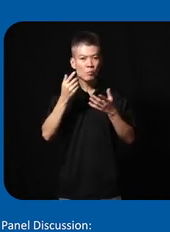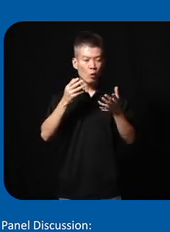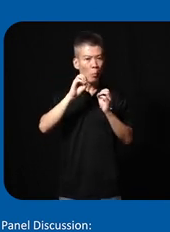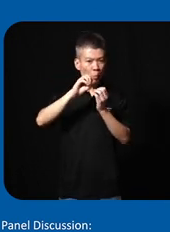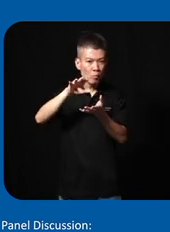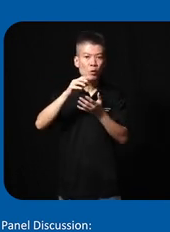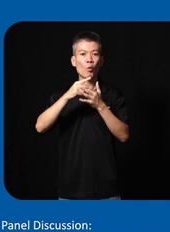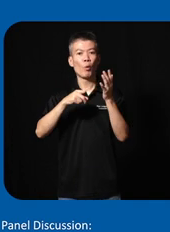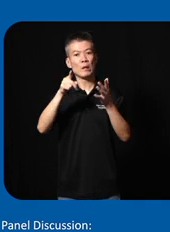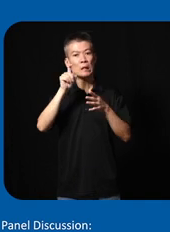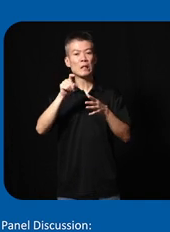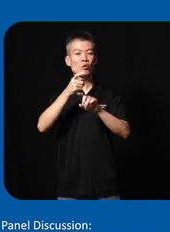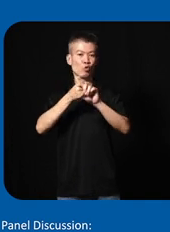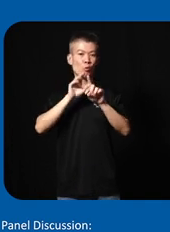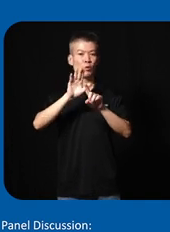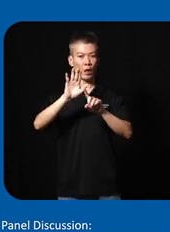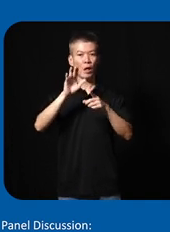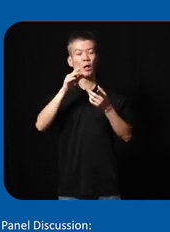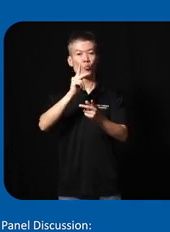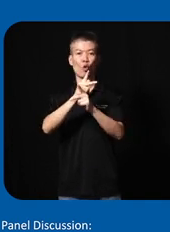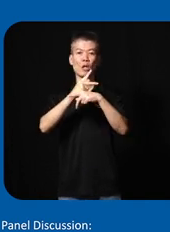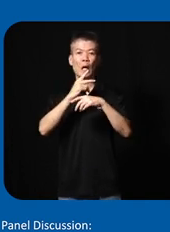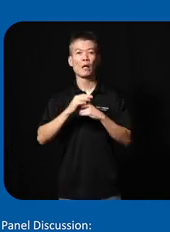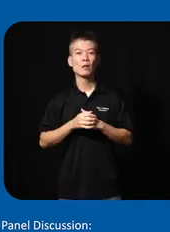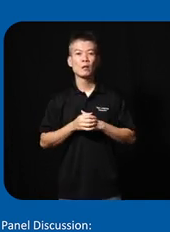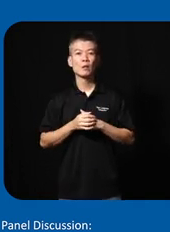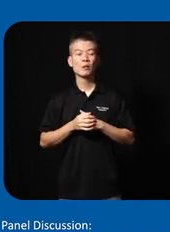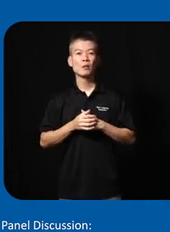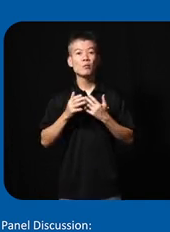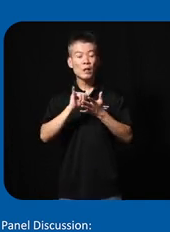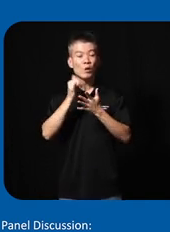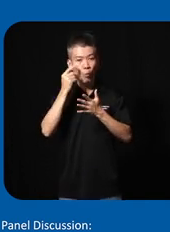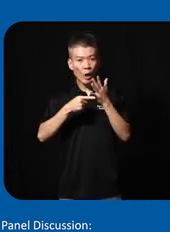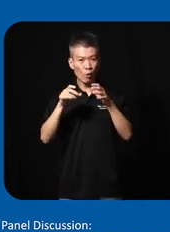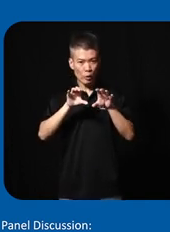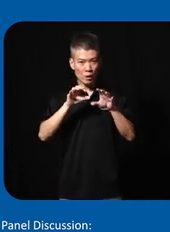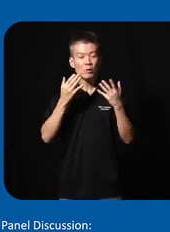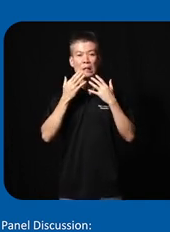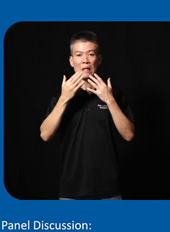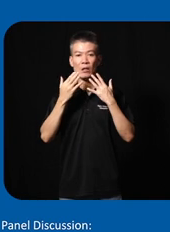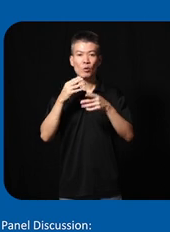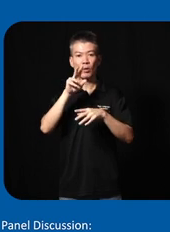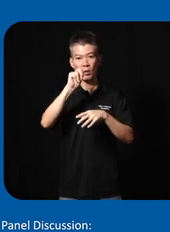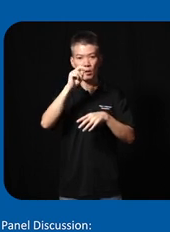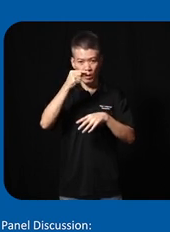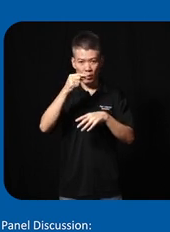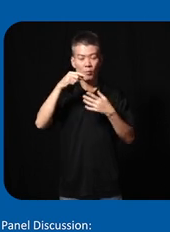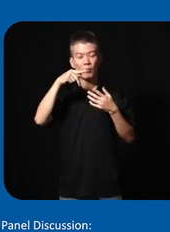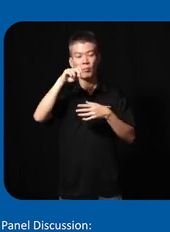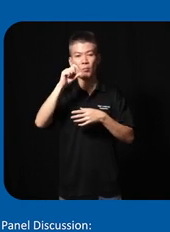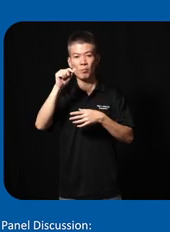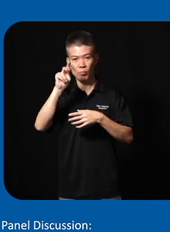exactly they need from their products so that's what we did thanks to nian poly we ran some